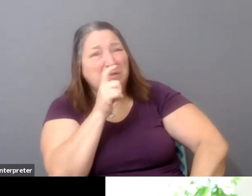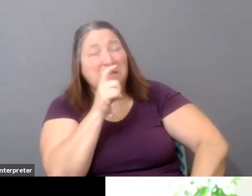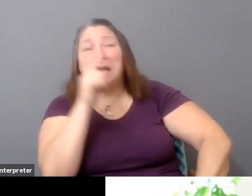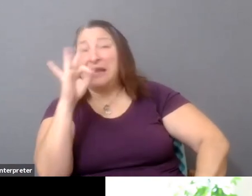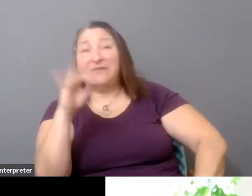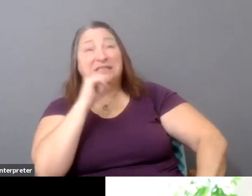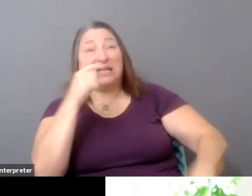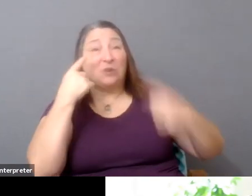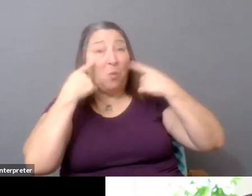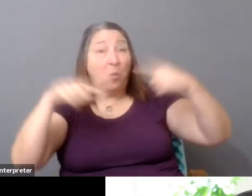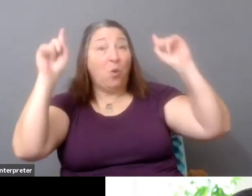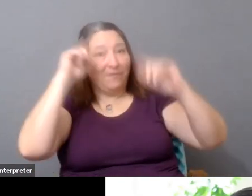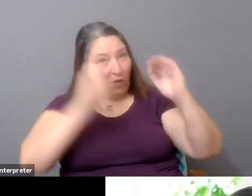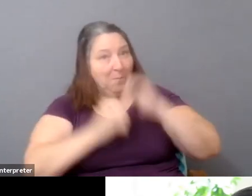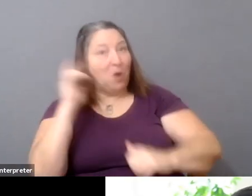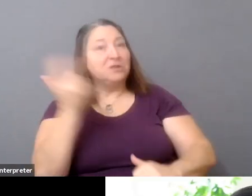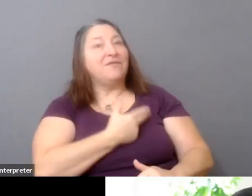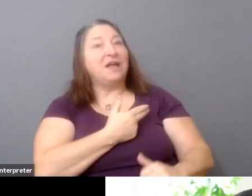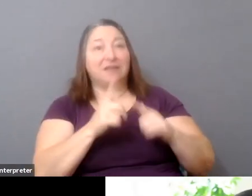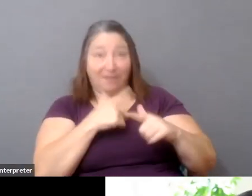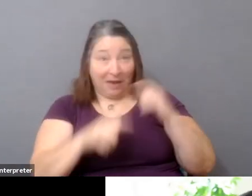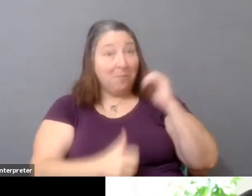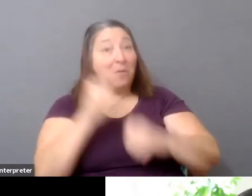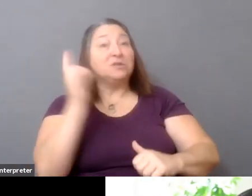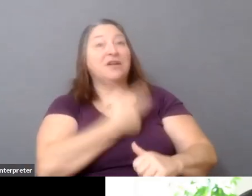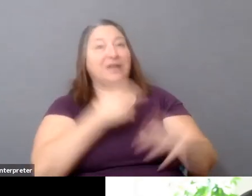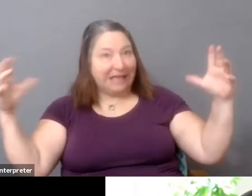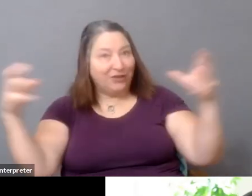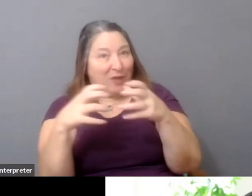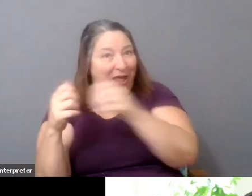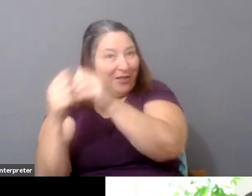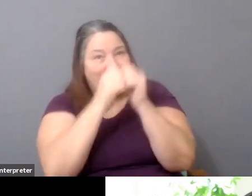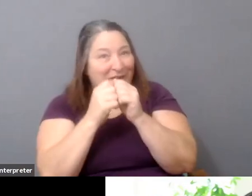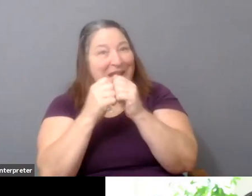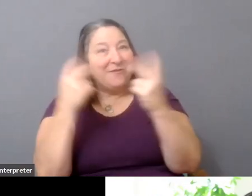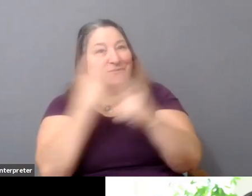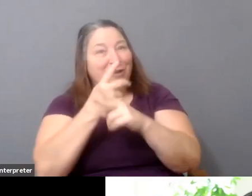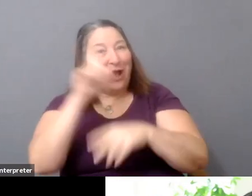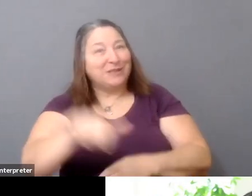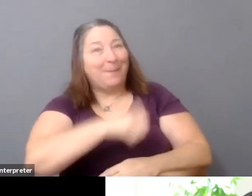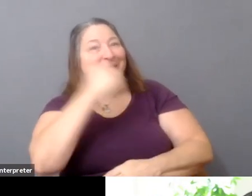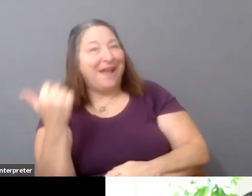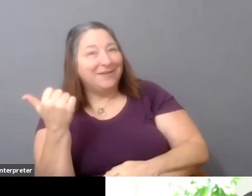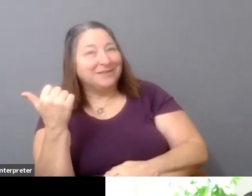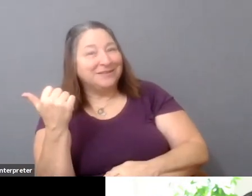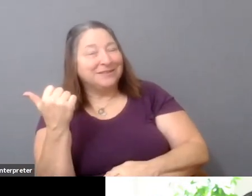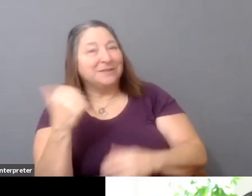then let's get together and figure something else out. And the other question I have is, you know, if--